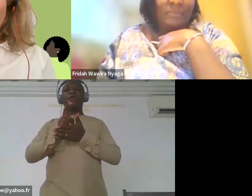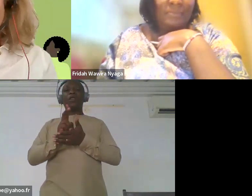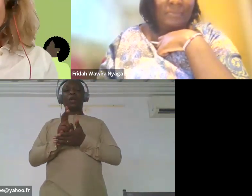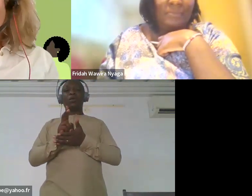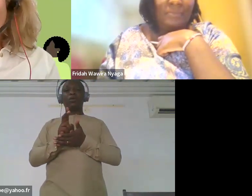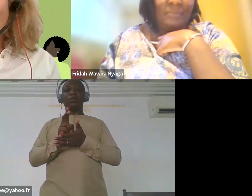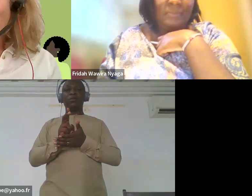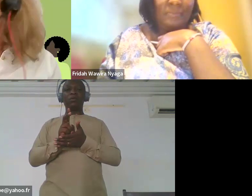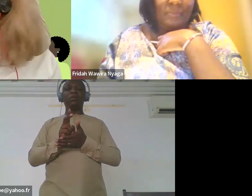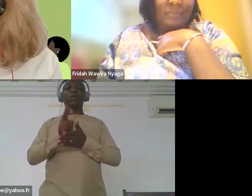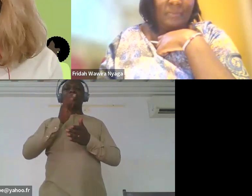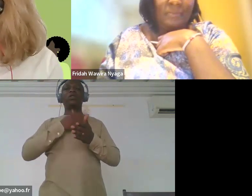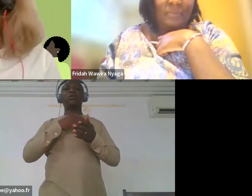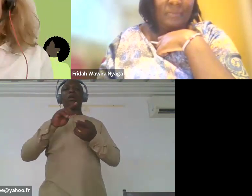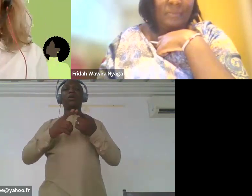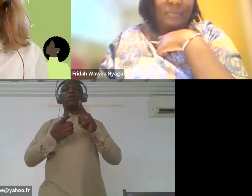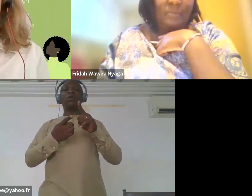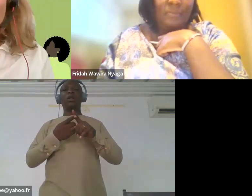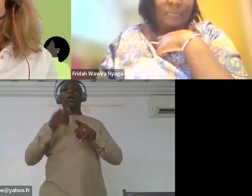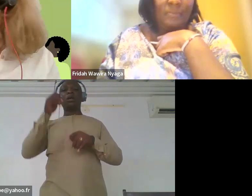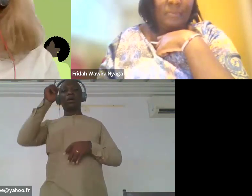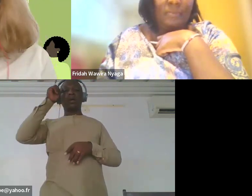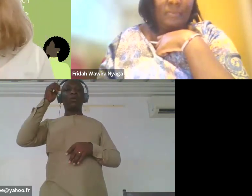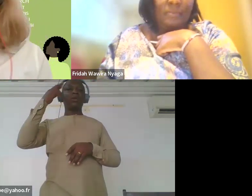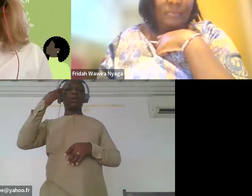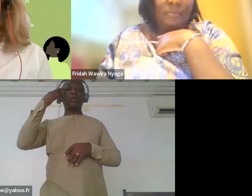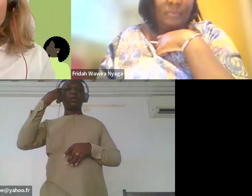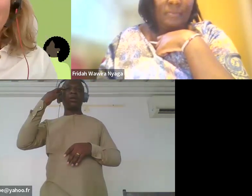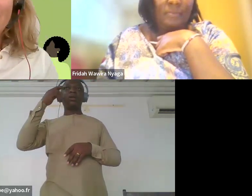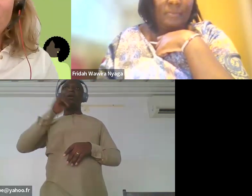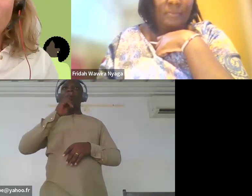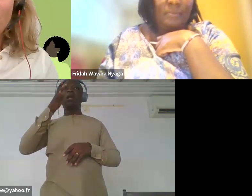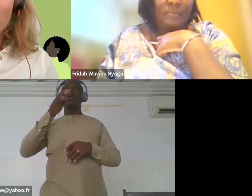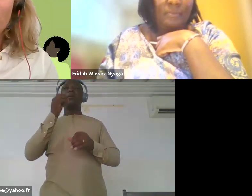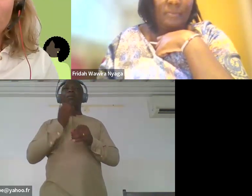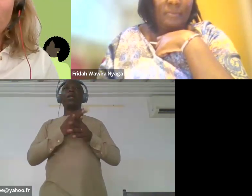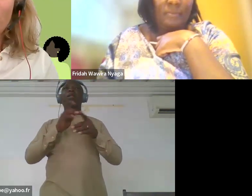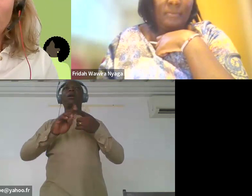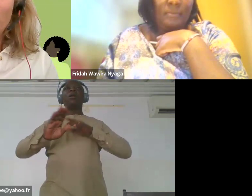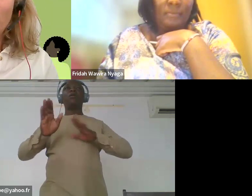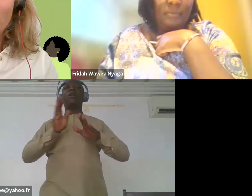if my colleague Axance who is next to me is ready